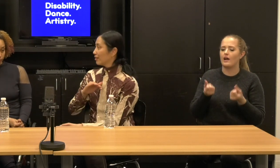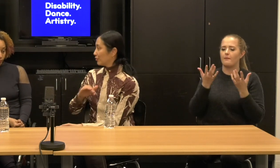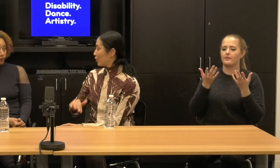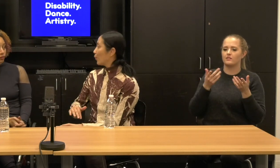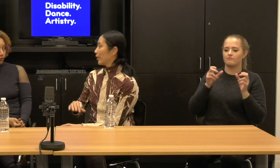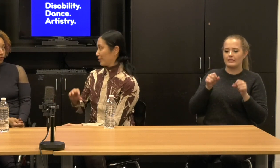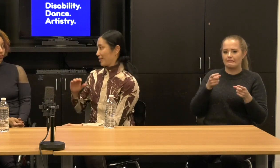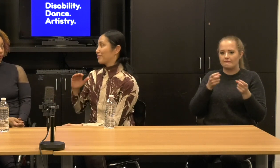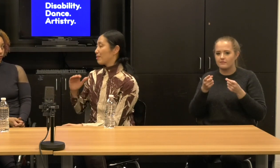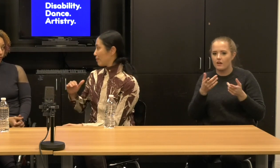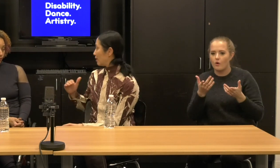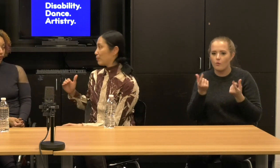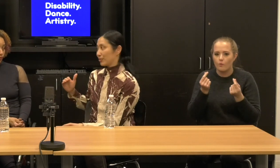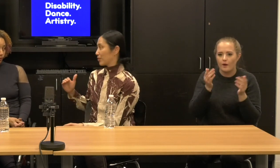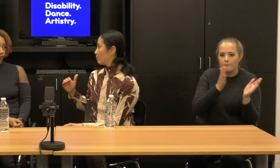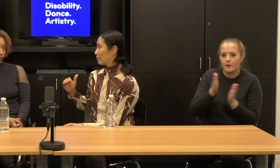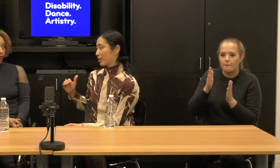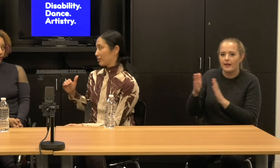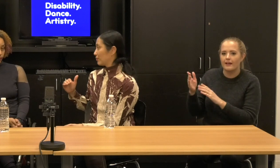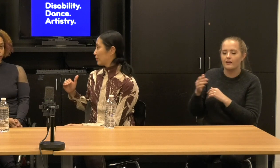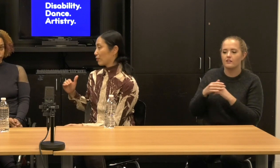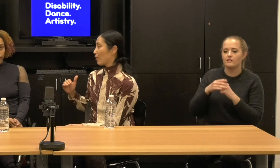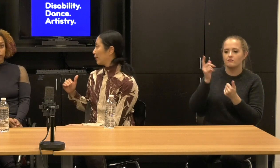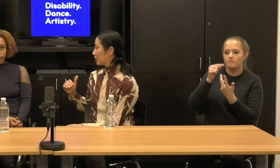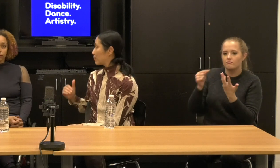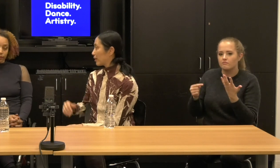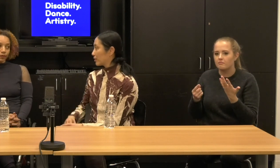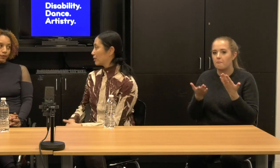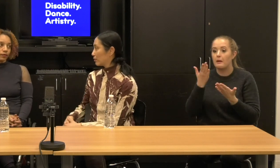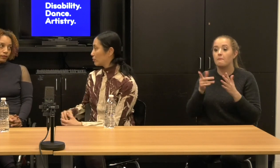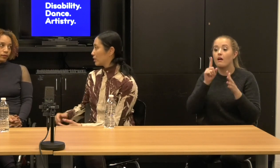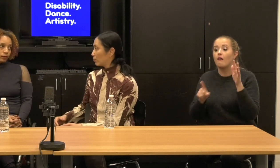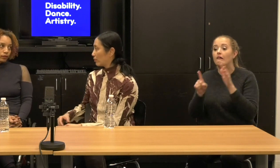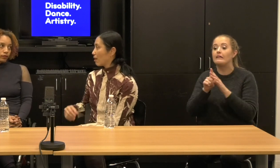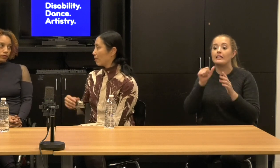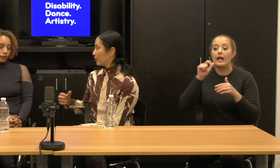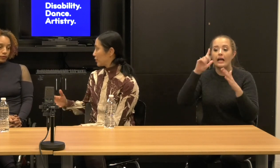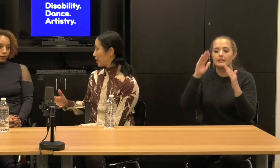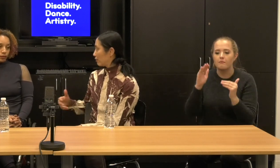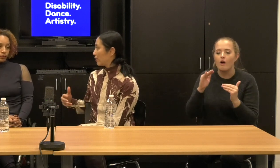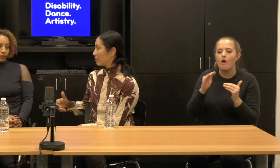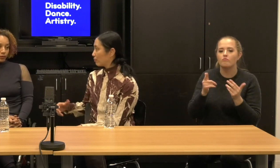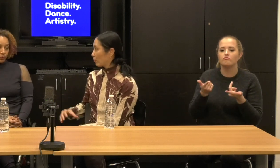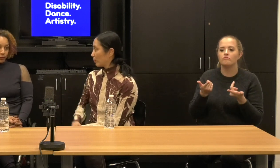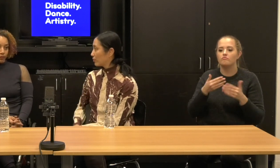knowing that there may be some things that are unexpected that you have to deal with on the day of, in the moment.